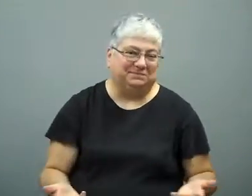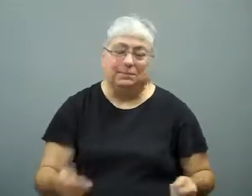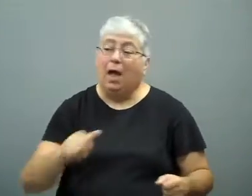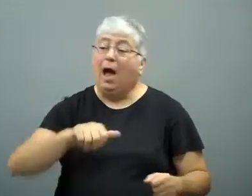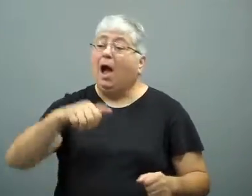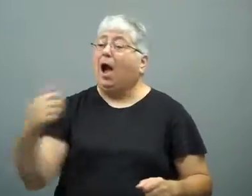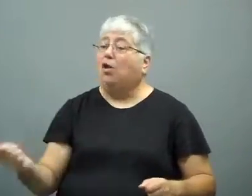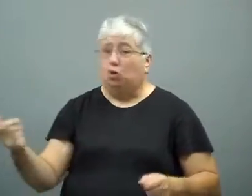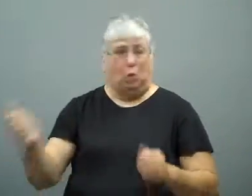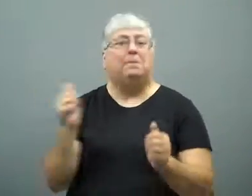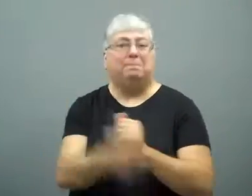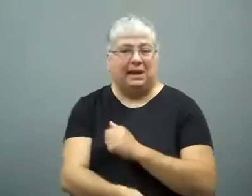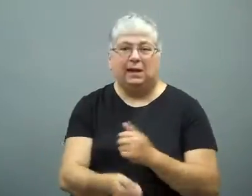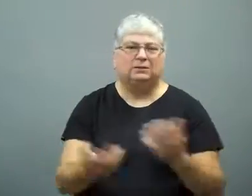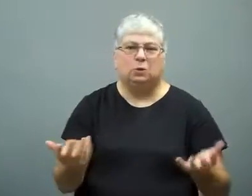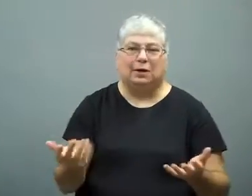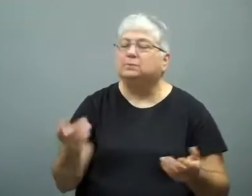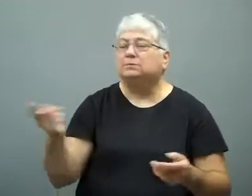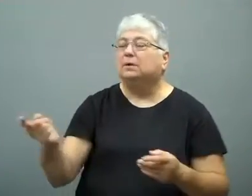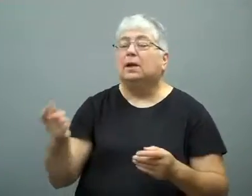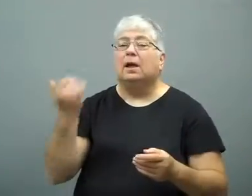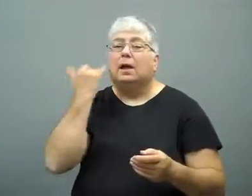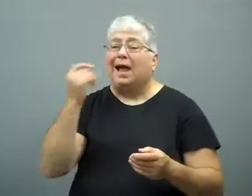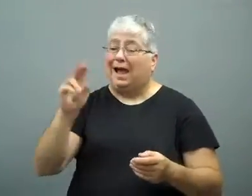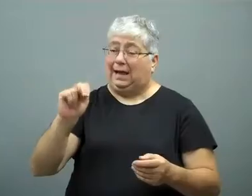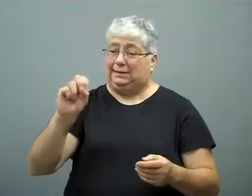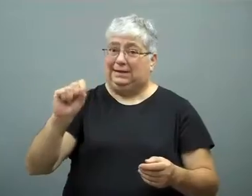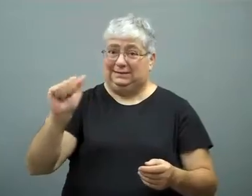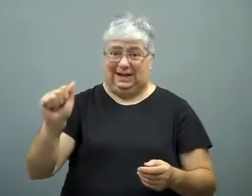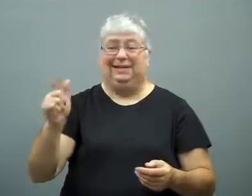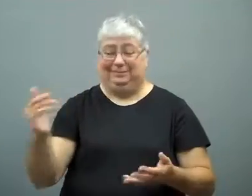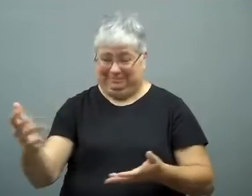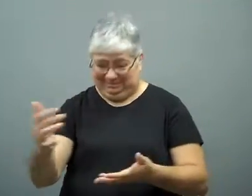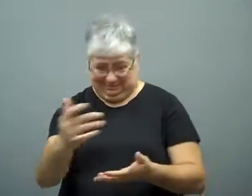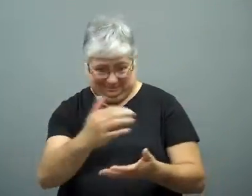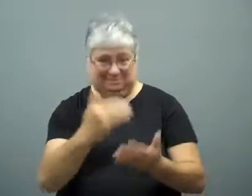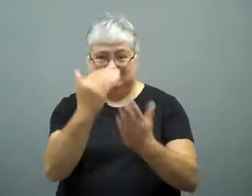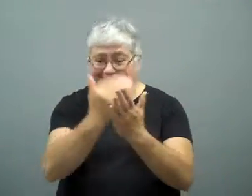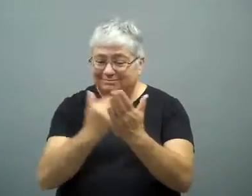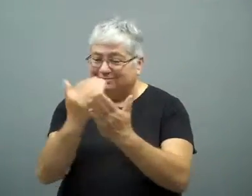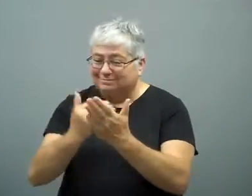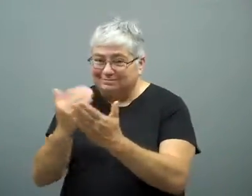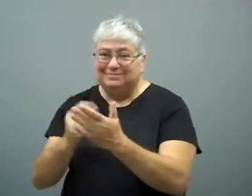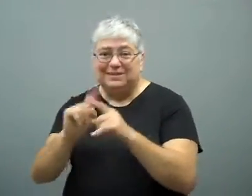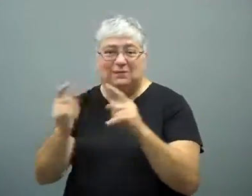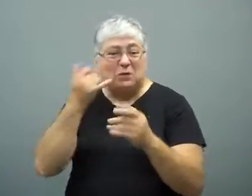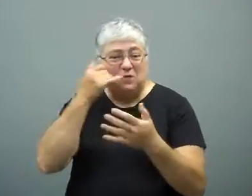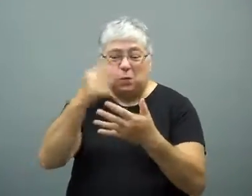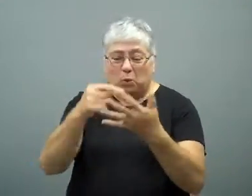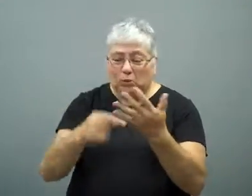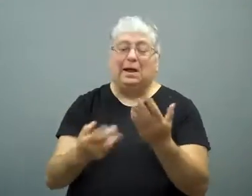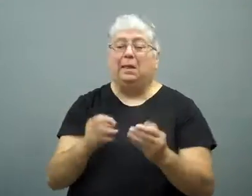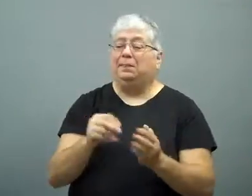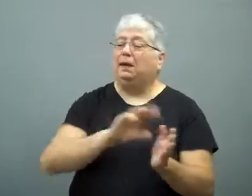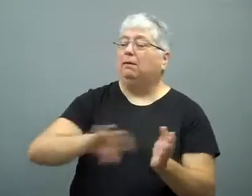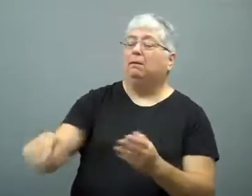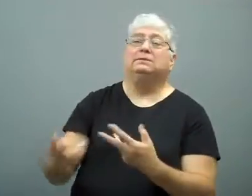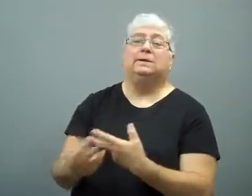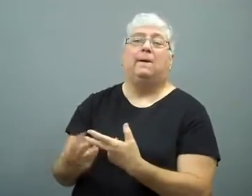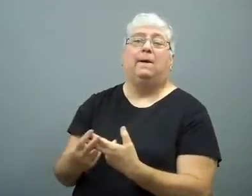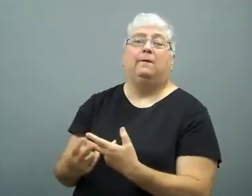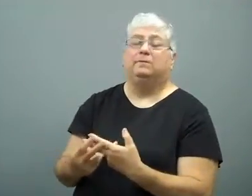Another bill was passed that says any information NSA collected cannot be stored.